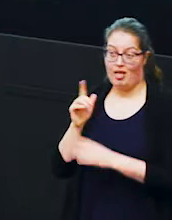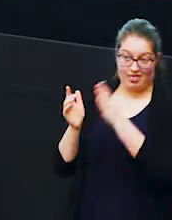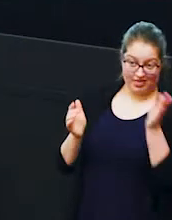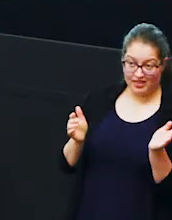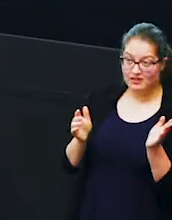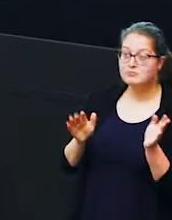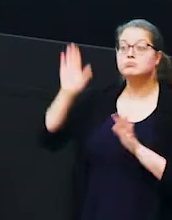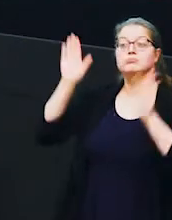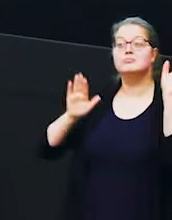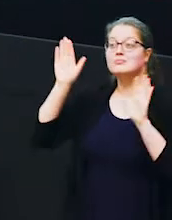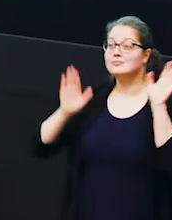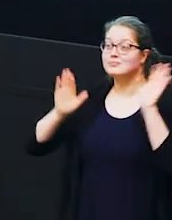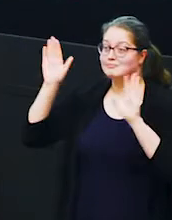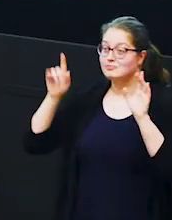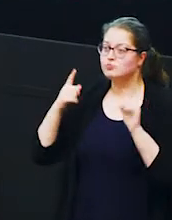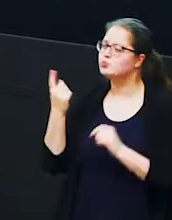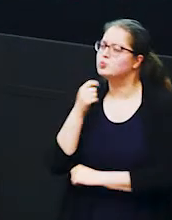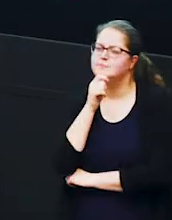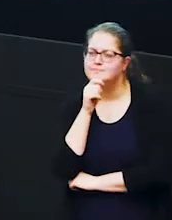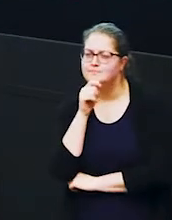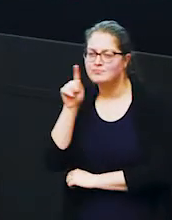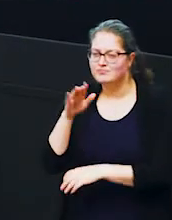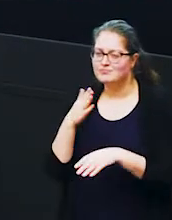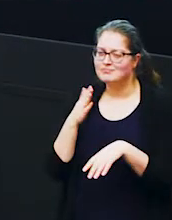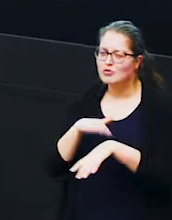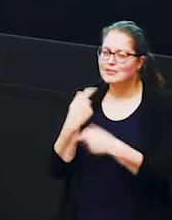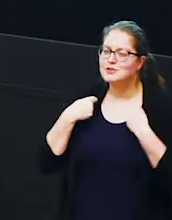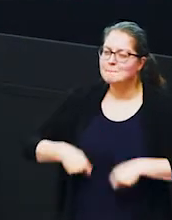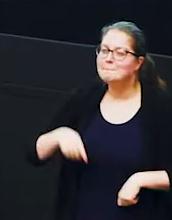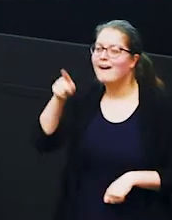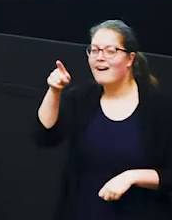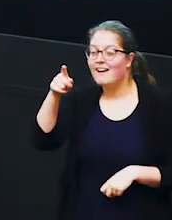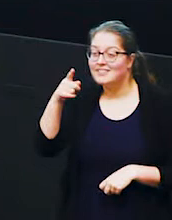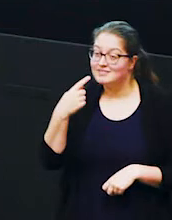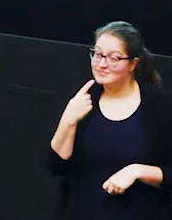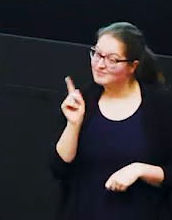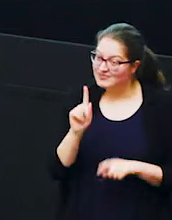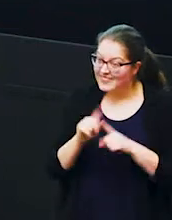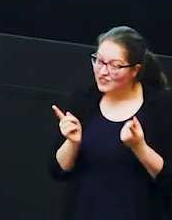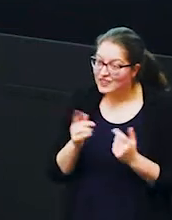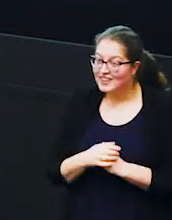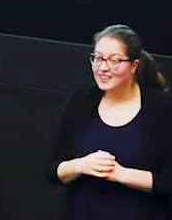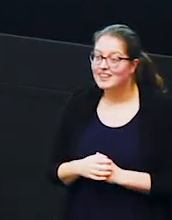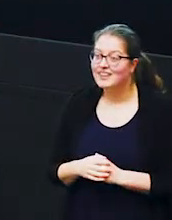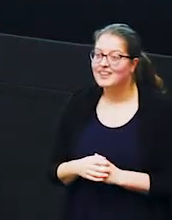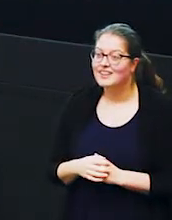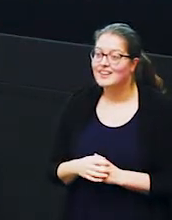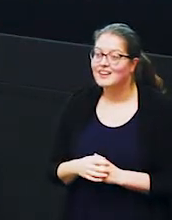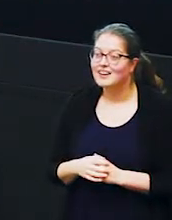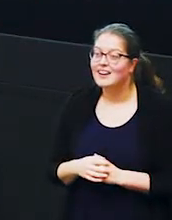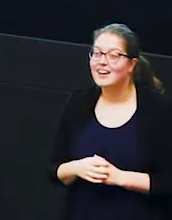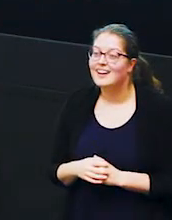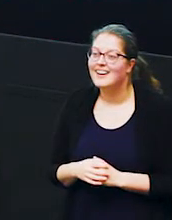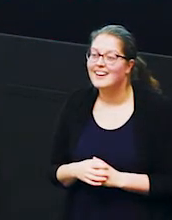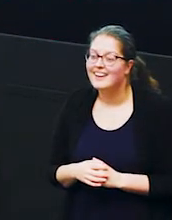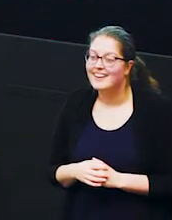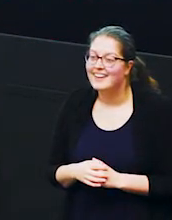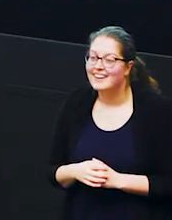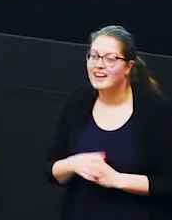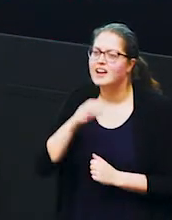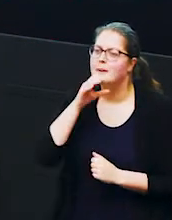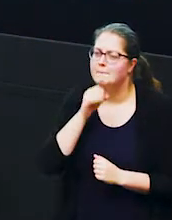raised so let's come to in the green jumper can you tell me any differences